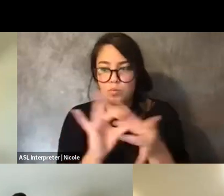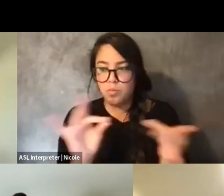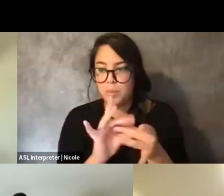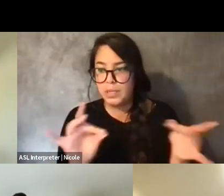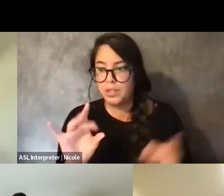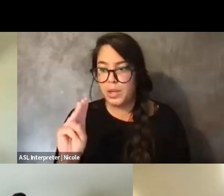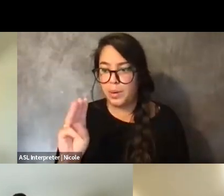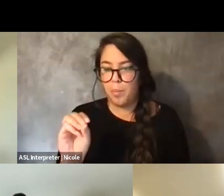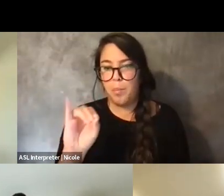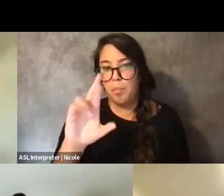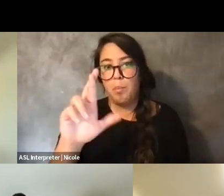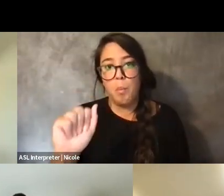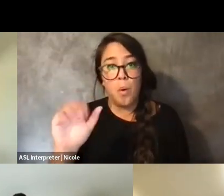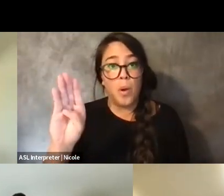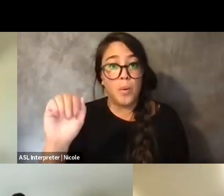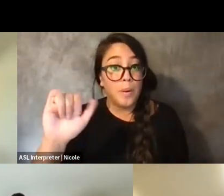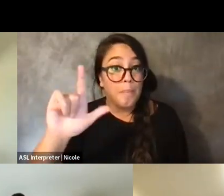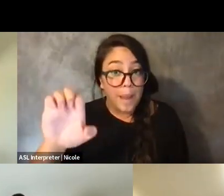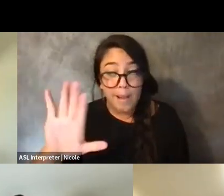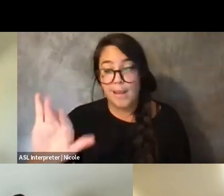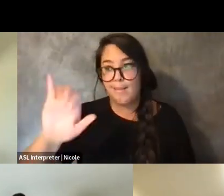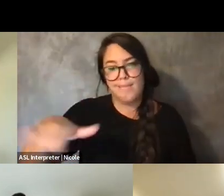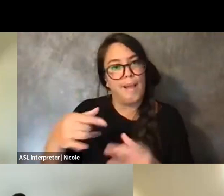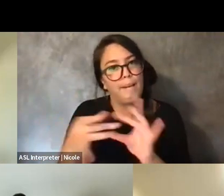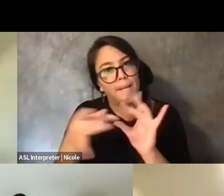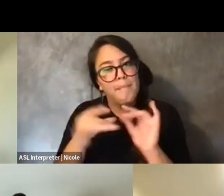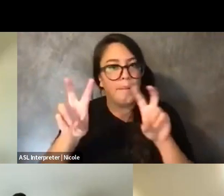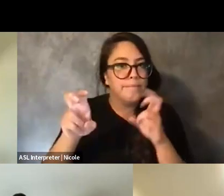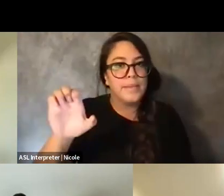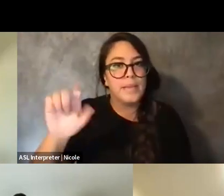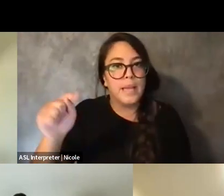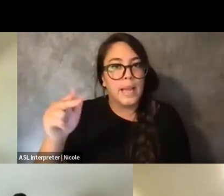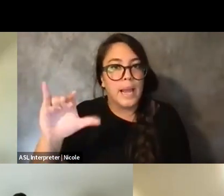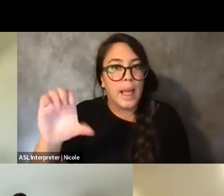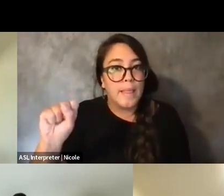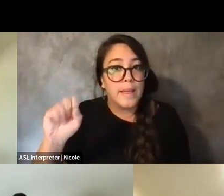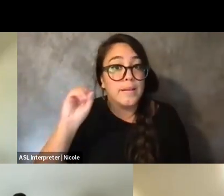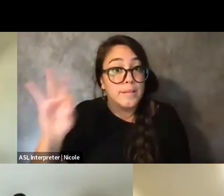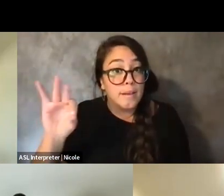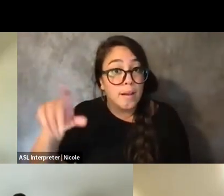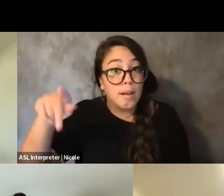And like when we also rush things, like, I think we're more likely to make mistakes and not,